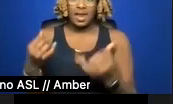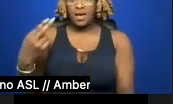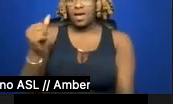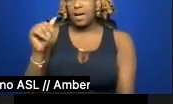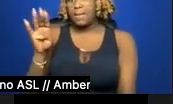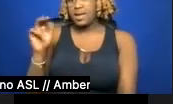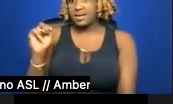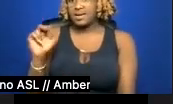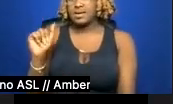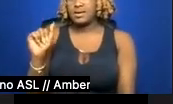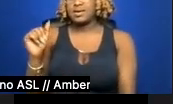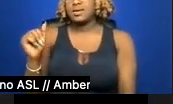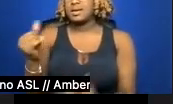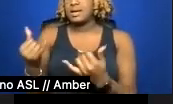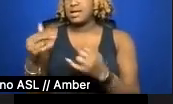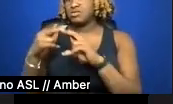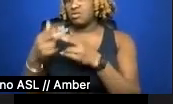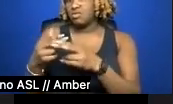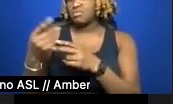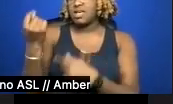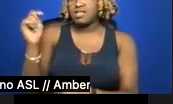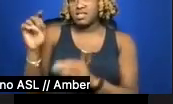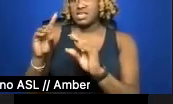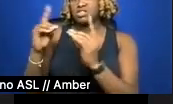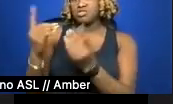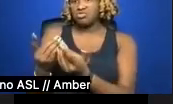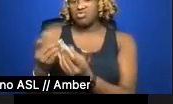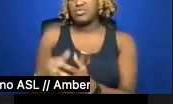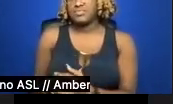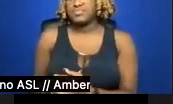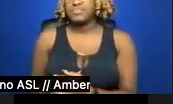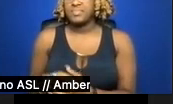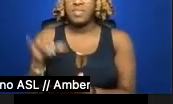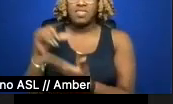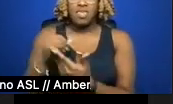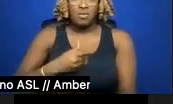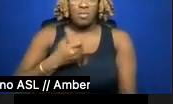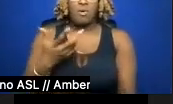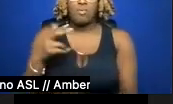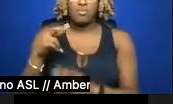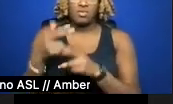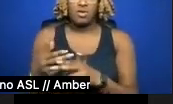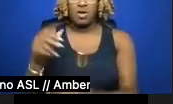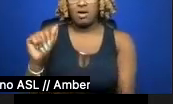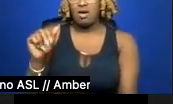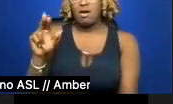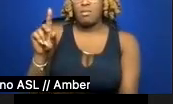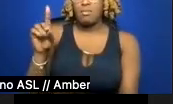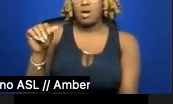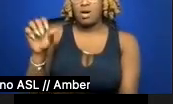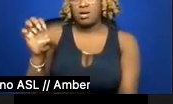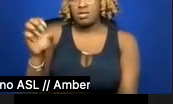The District. This poem is called Aubade for the Habana Inn.